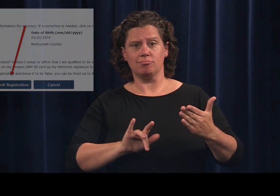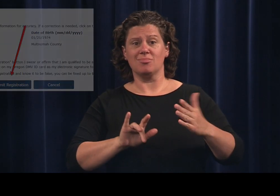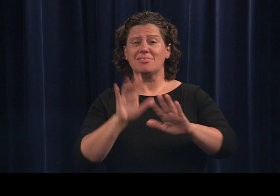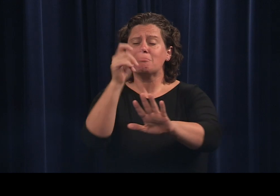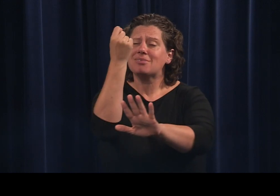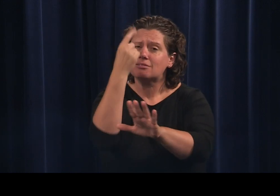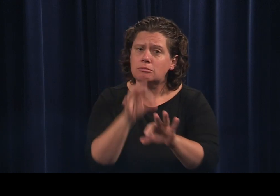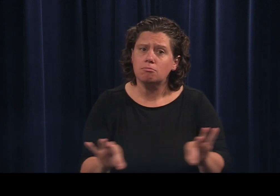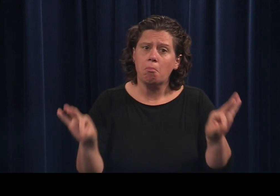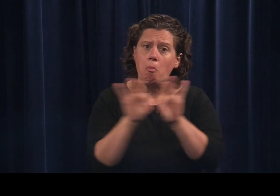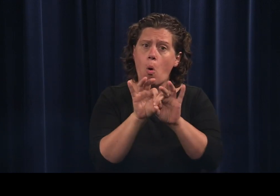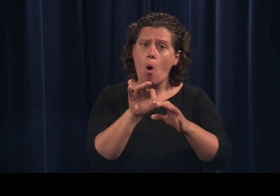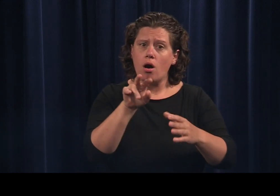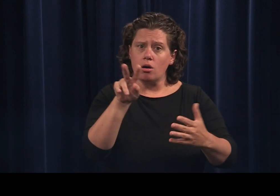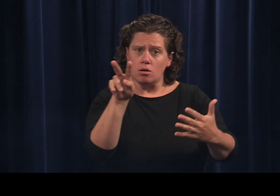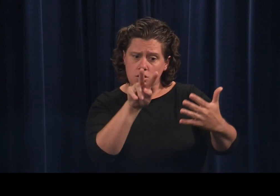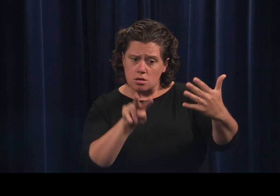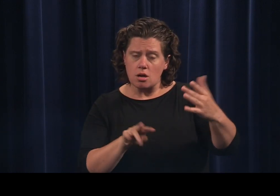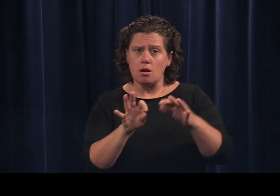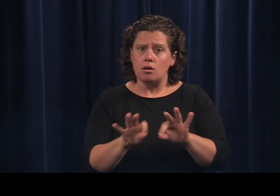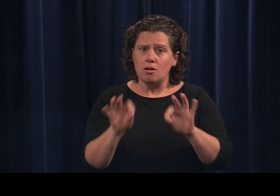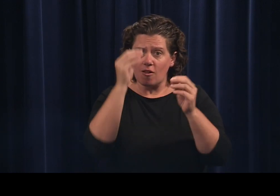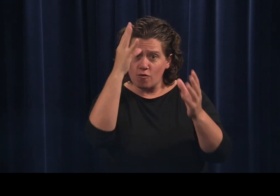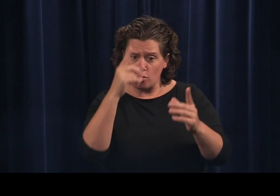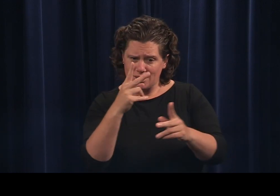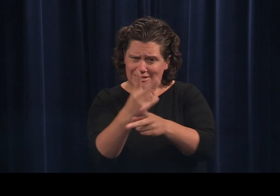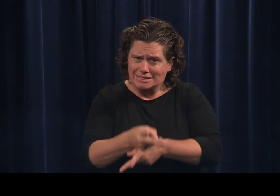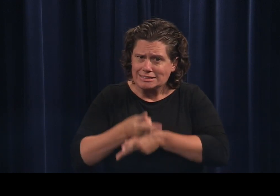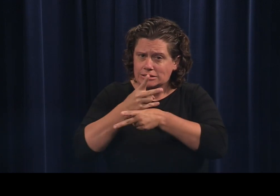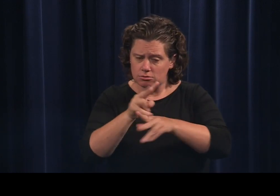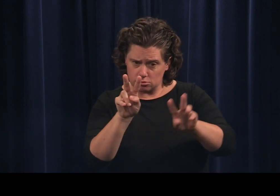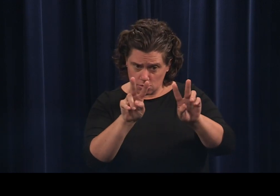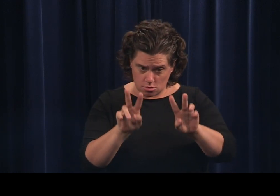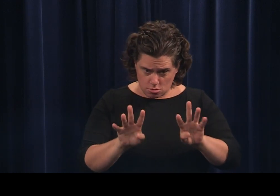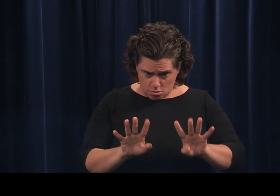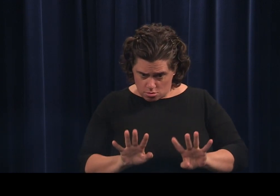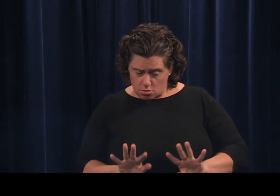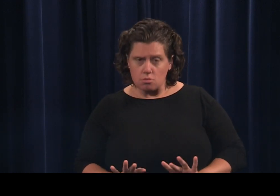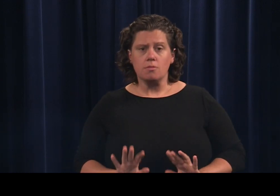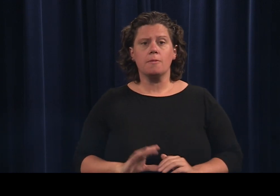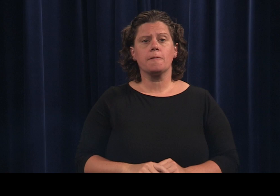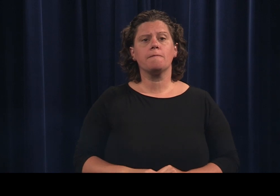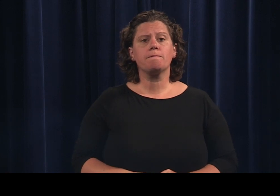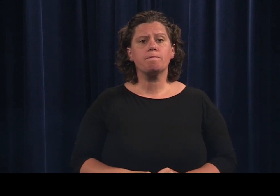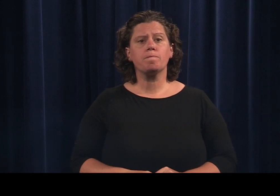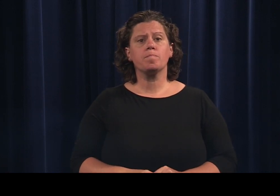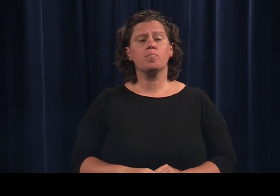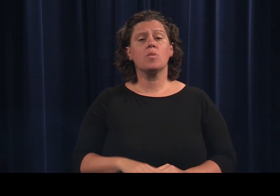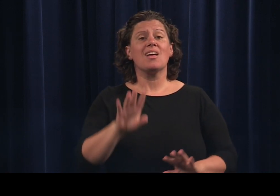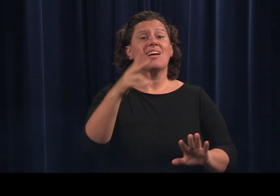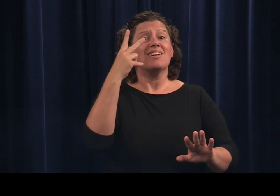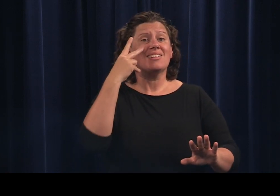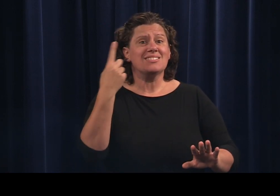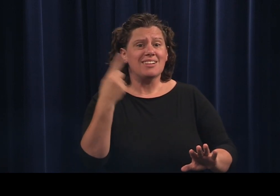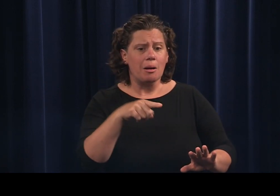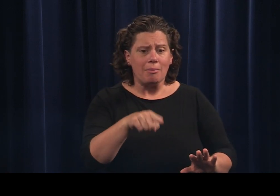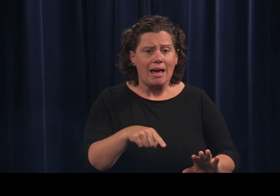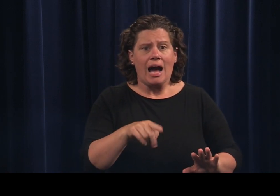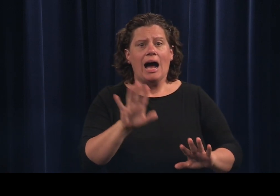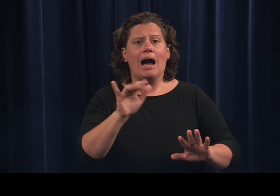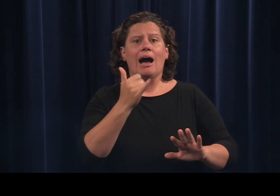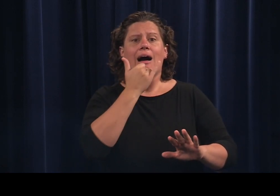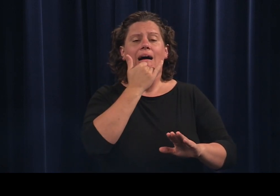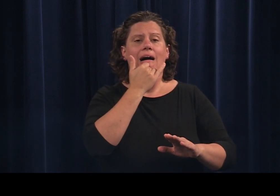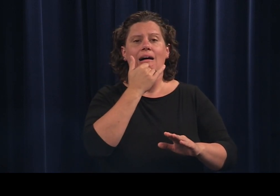Be sure to review this information carefully. If you find something that